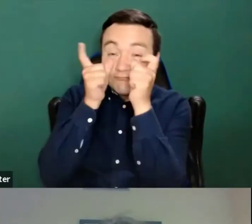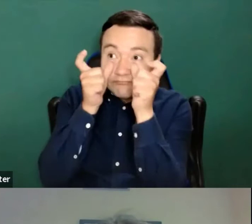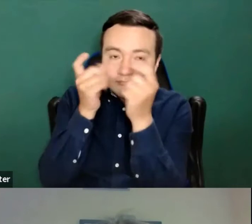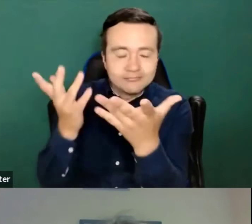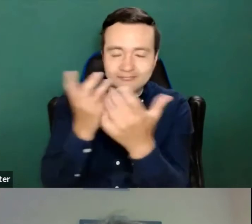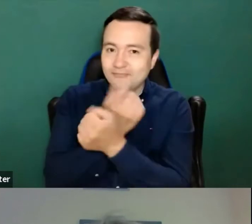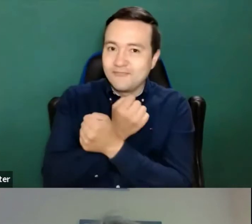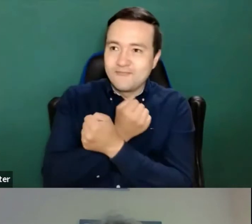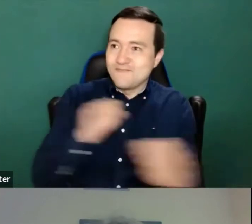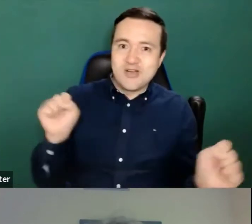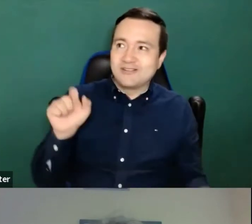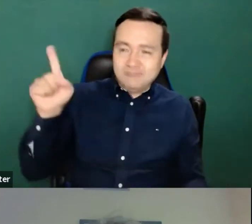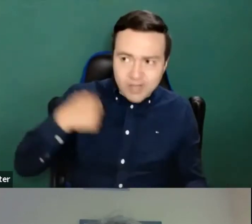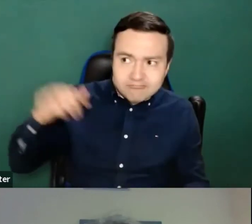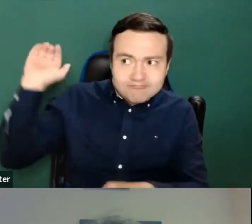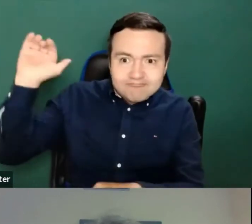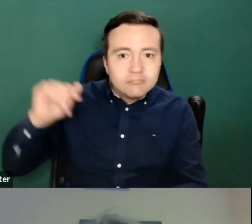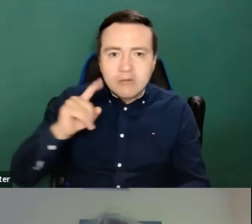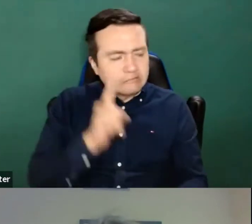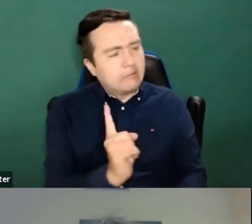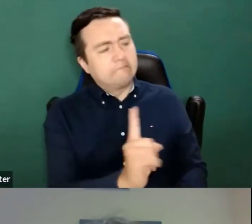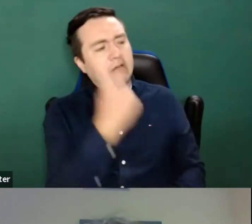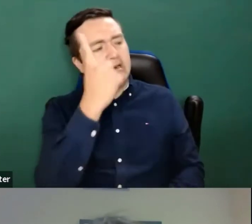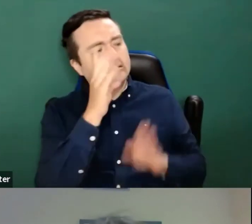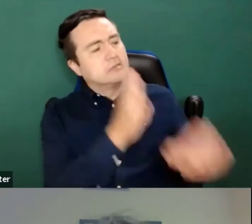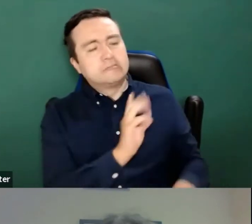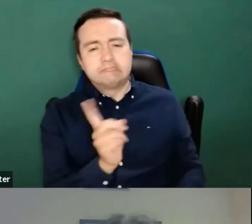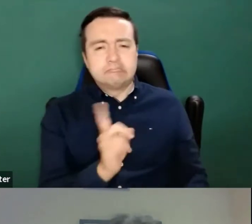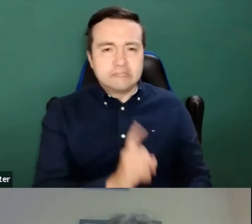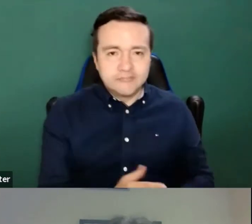Well, honestly, I didn't doubt it and wrote immediately to the Minister.